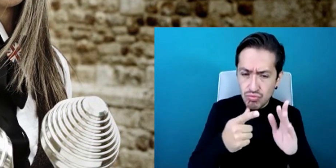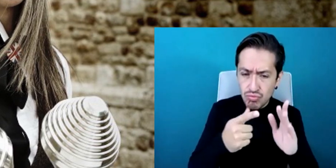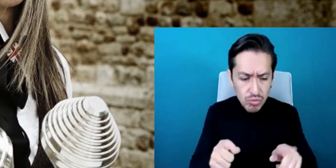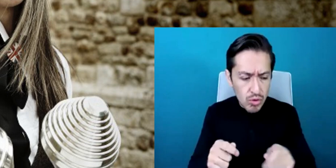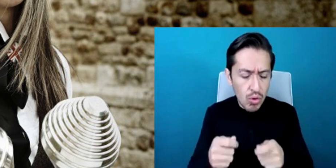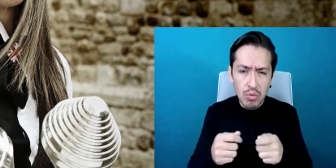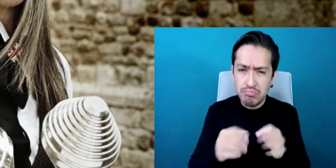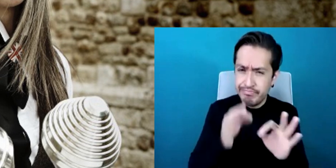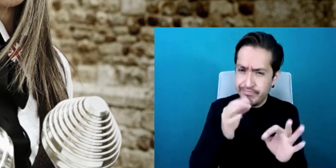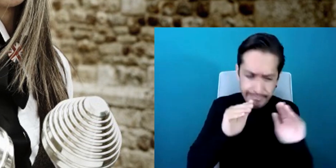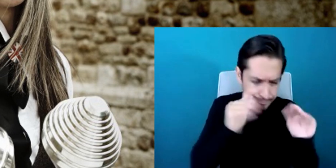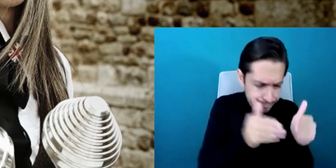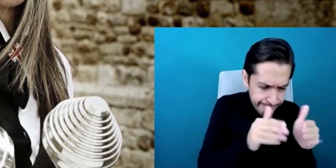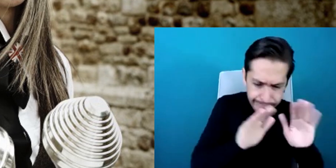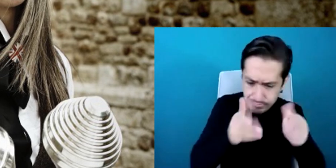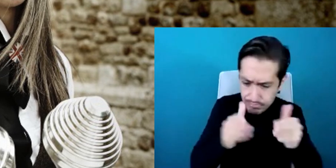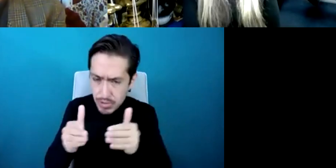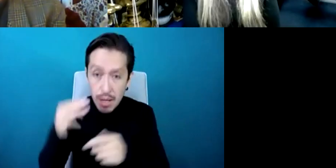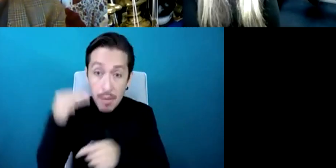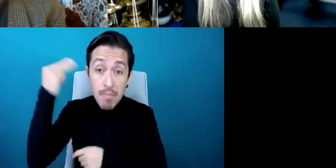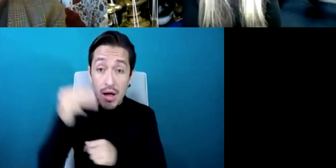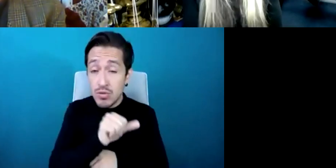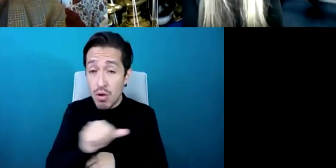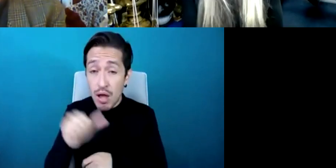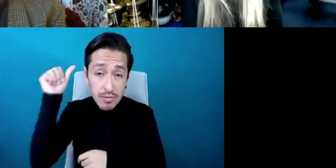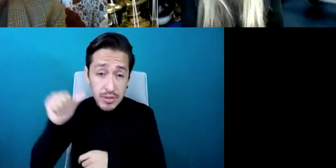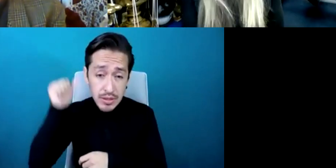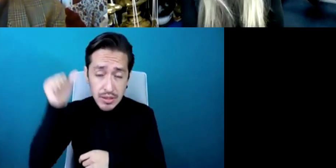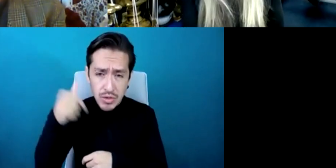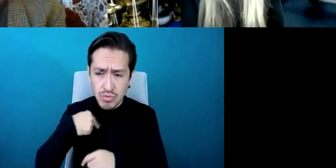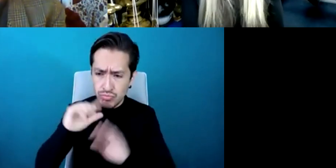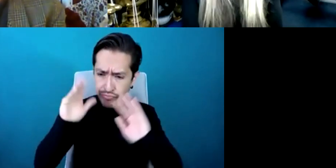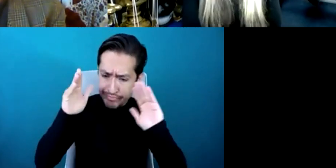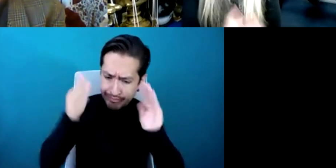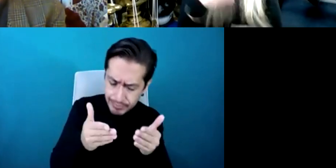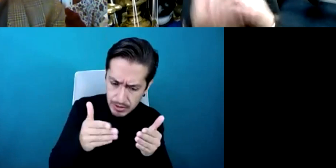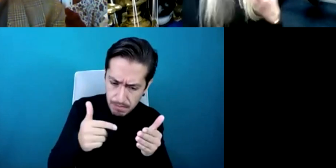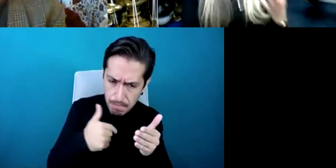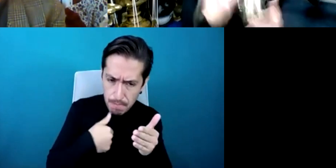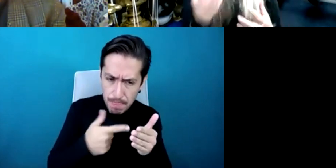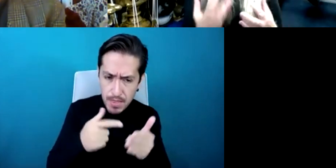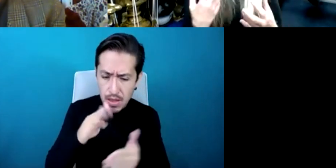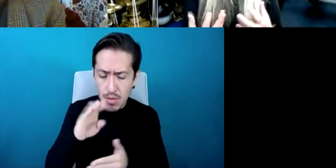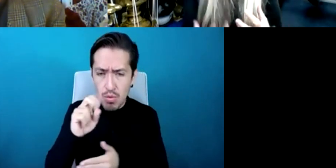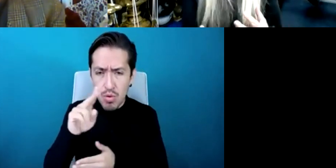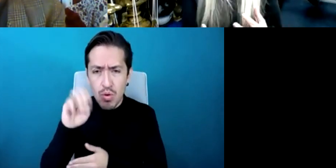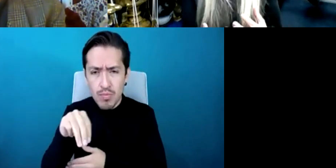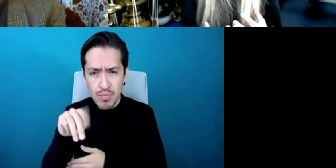March until April I concentrated on the Irish boron now this is a frame drum from Ireland